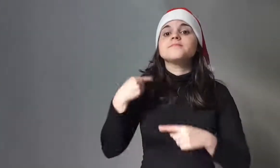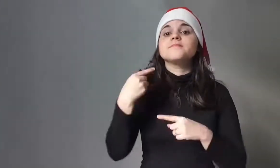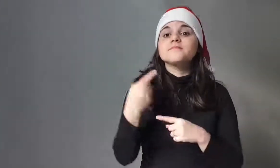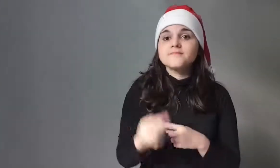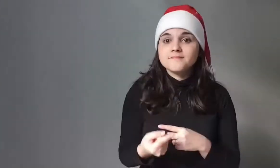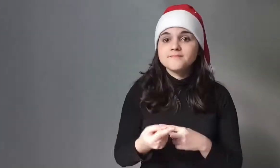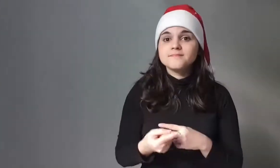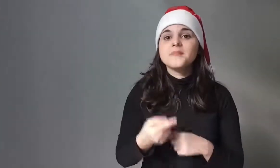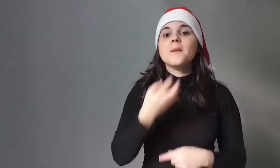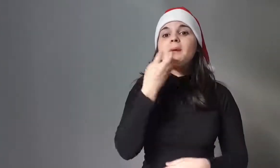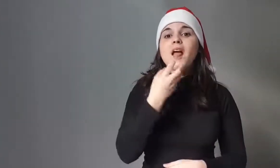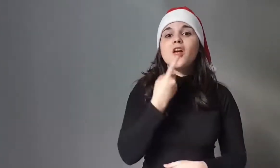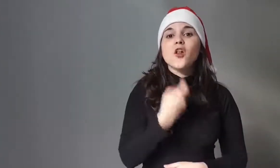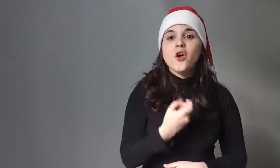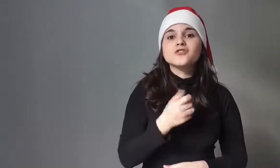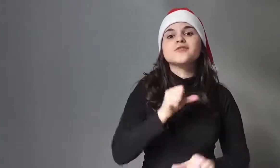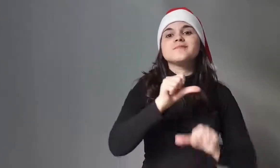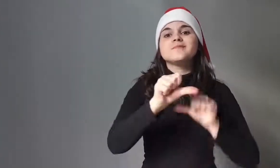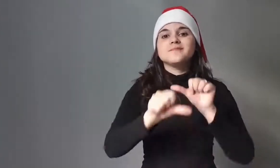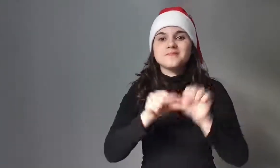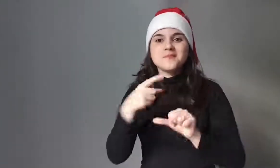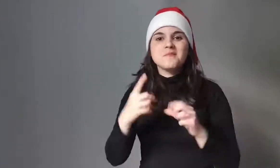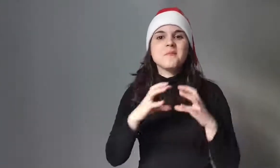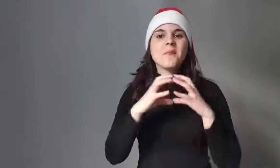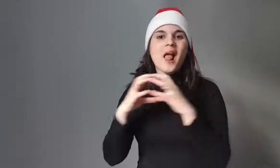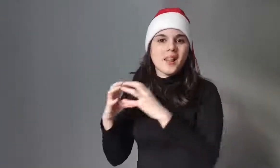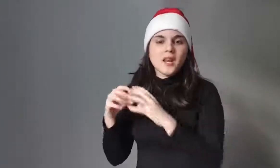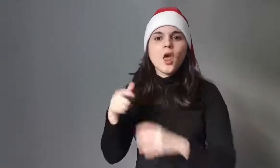The red apples were then replaced by the balls